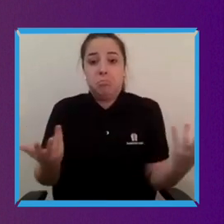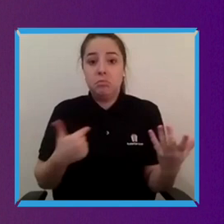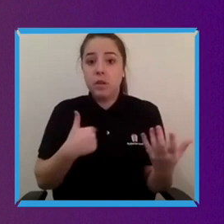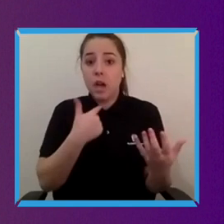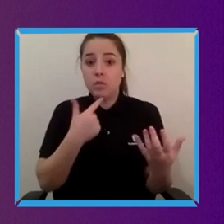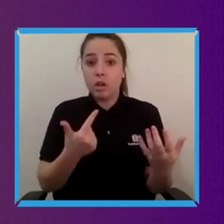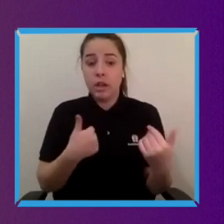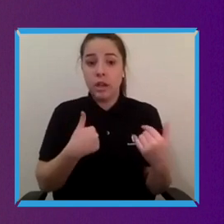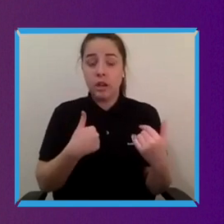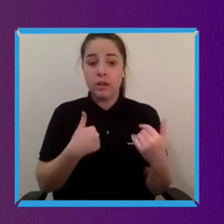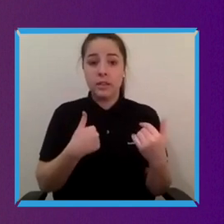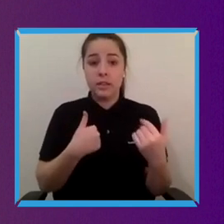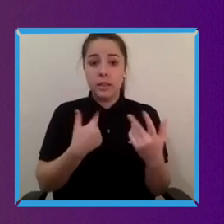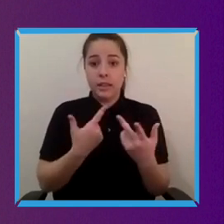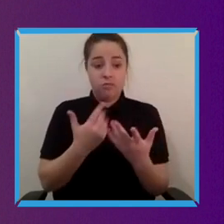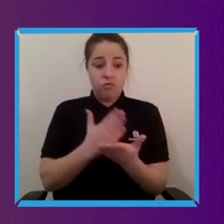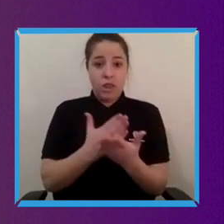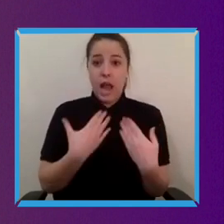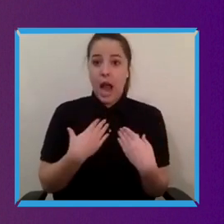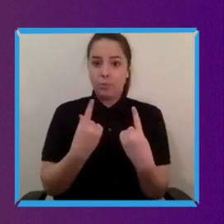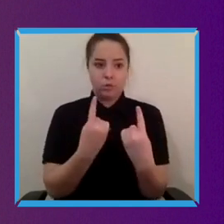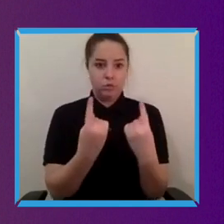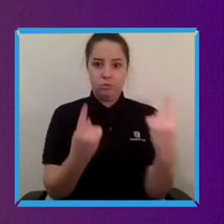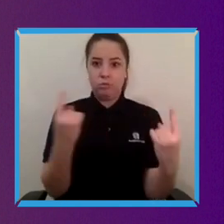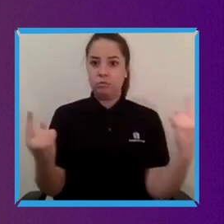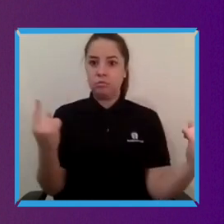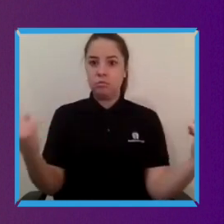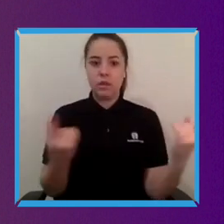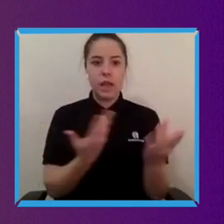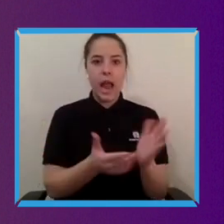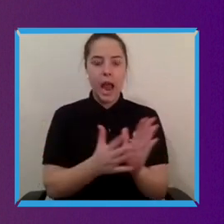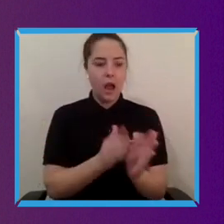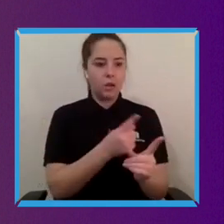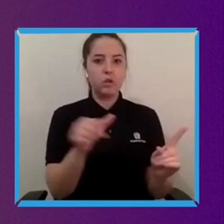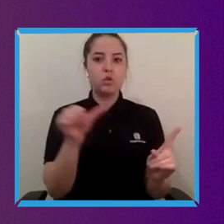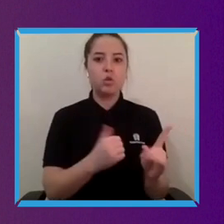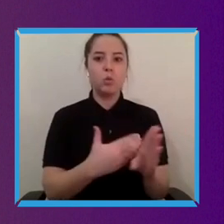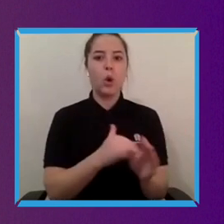individual decision making on how you feel what can best be done because yeah just like